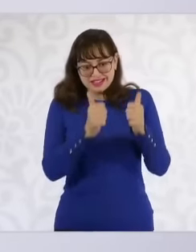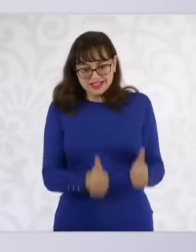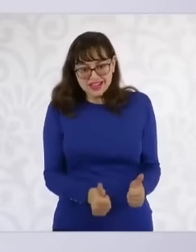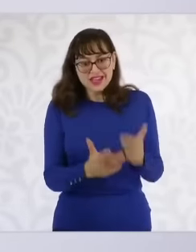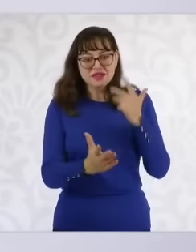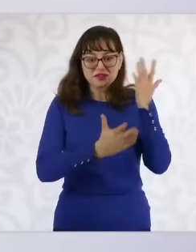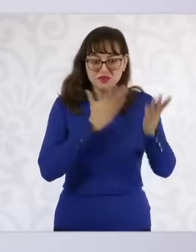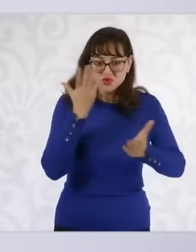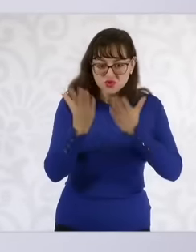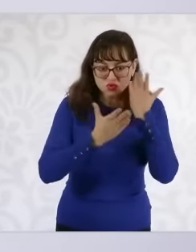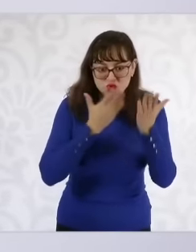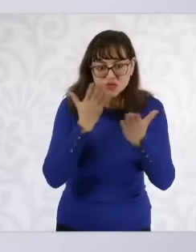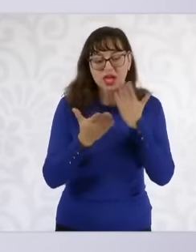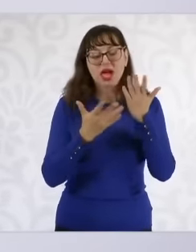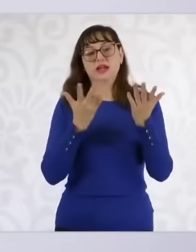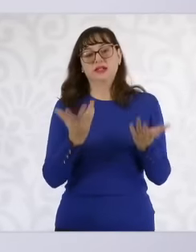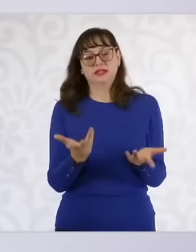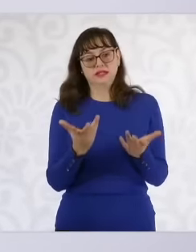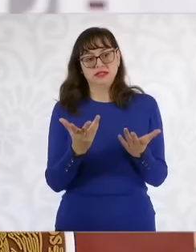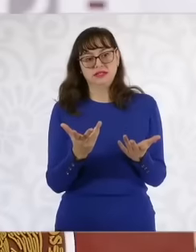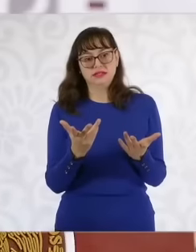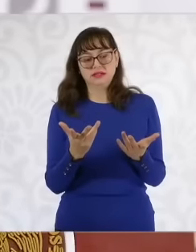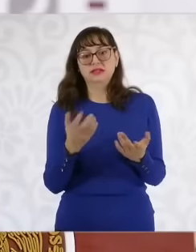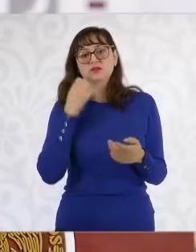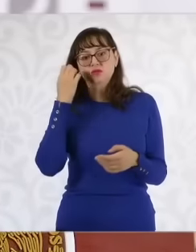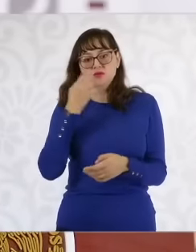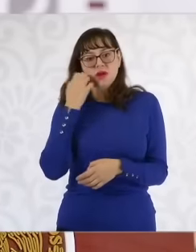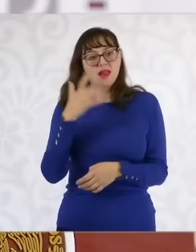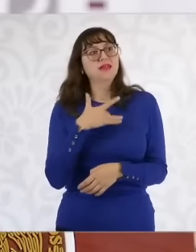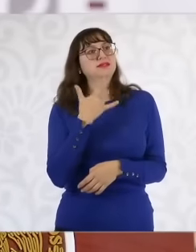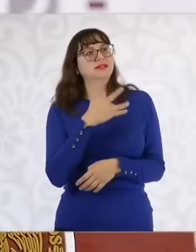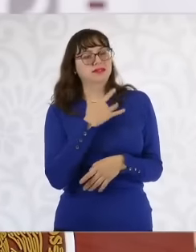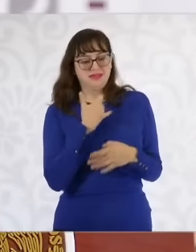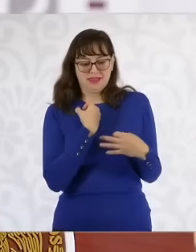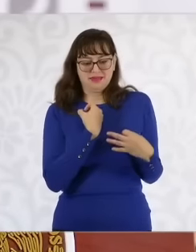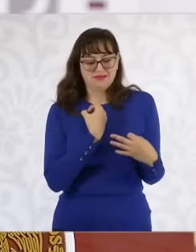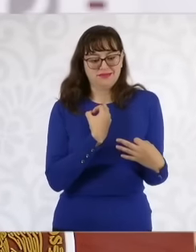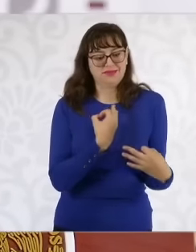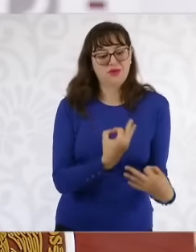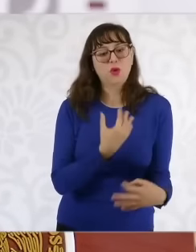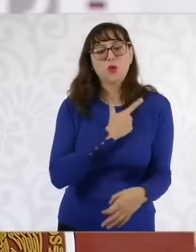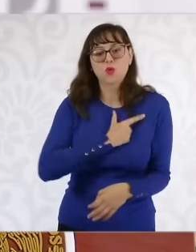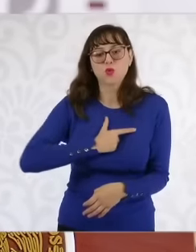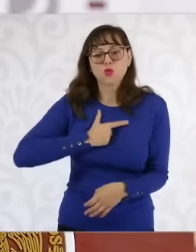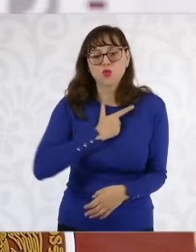in school, for the school to attract them, for them to feel part of this educational process.